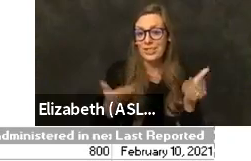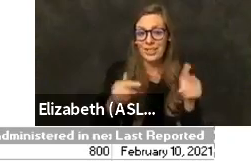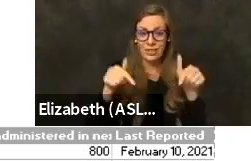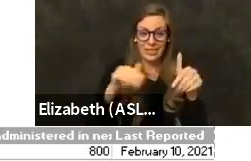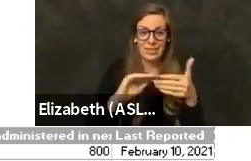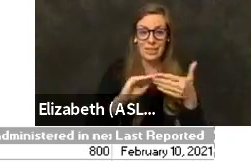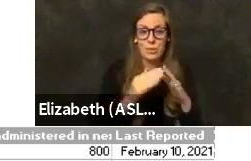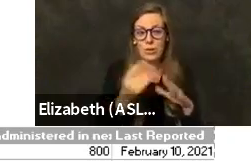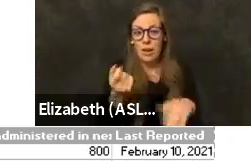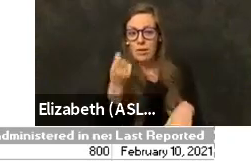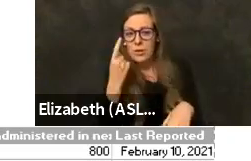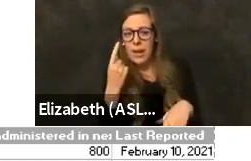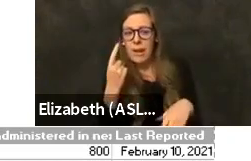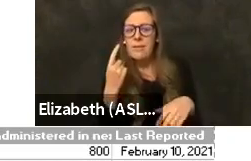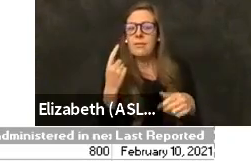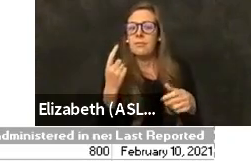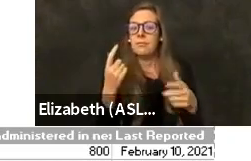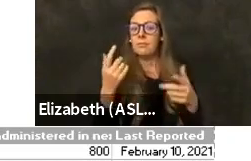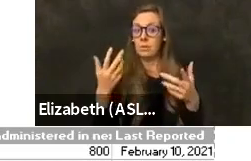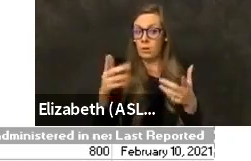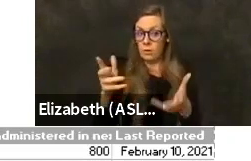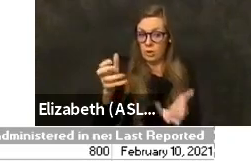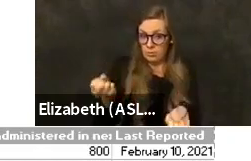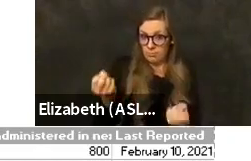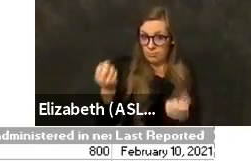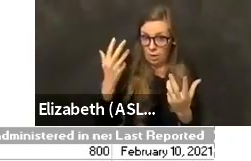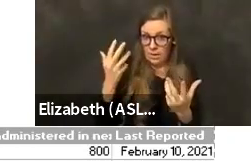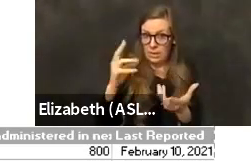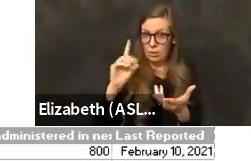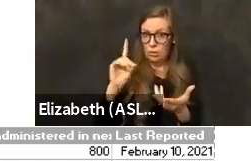the doses that they're receiving, because some of those doses